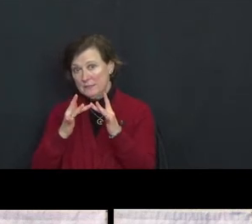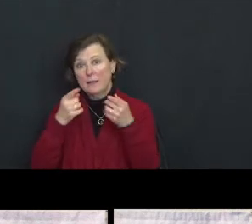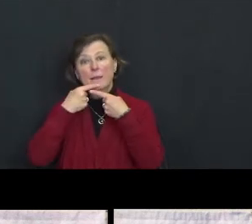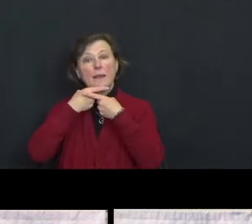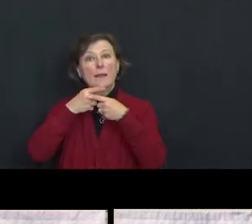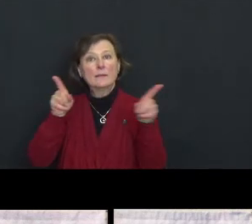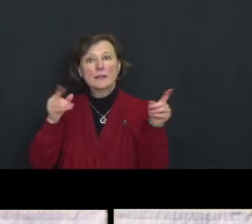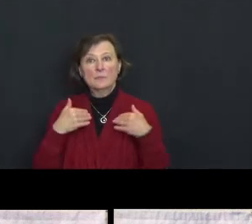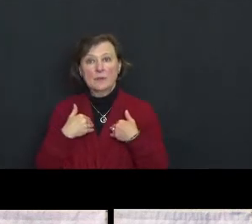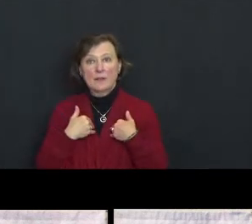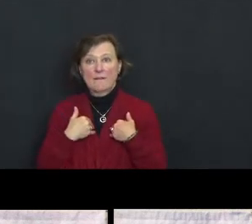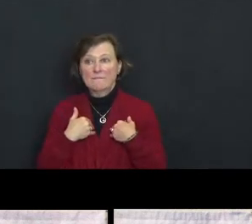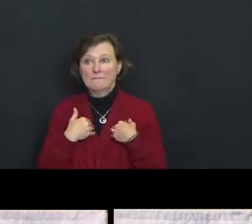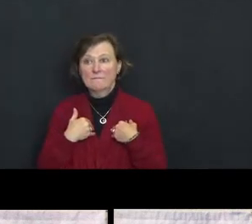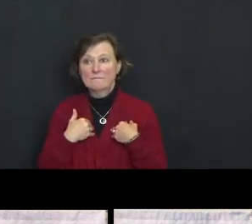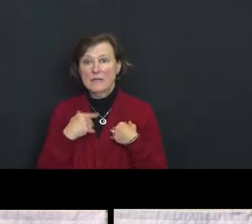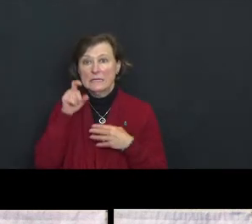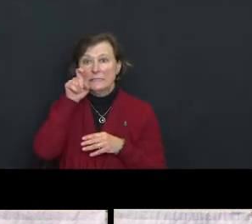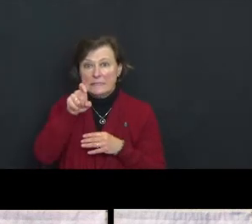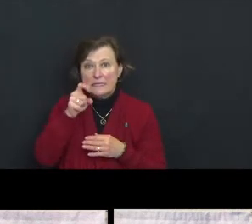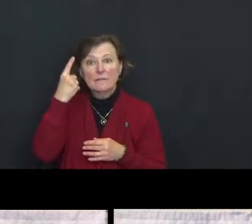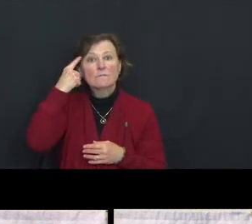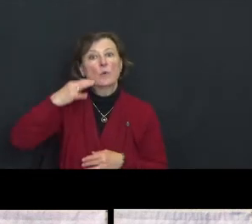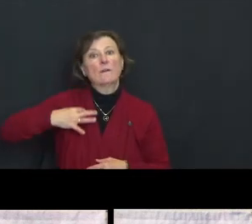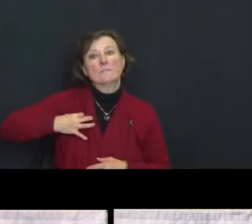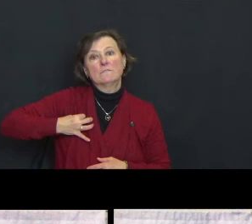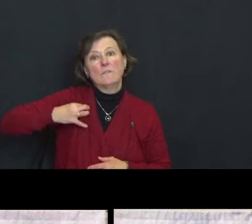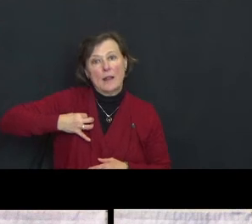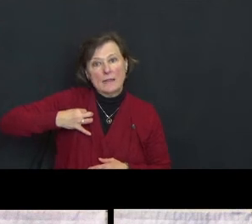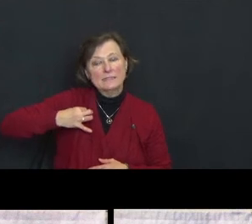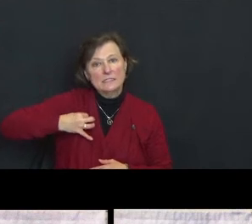They have a need for volunteers.